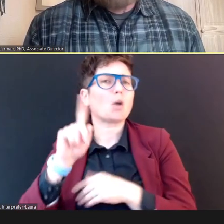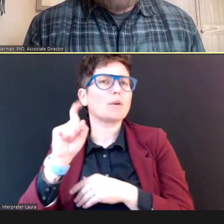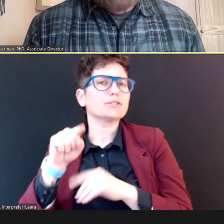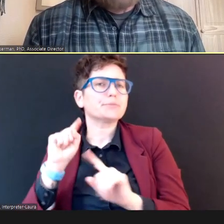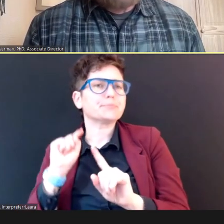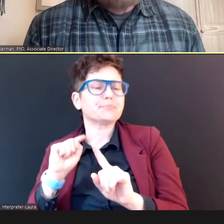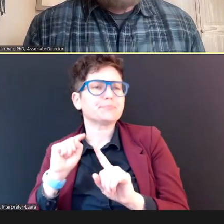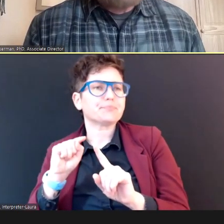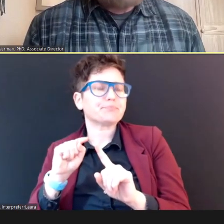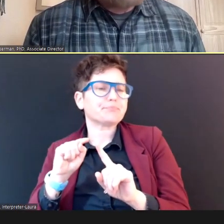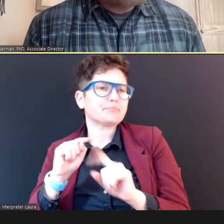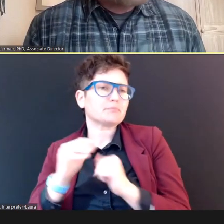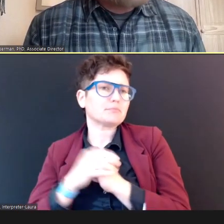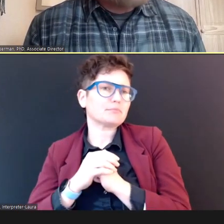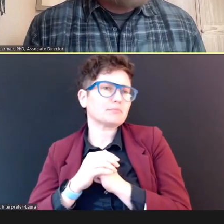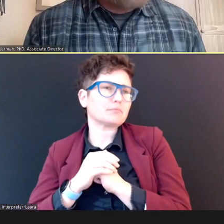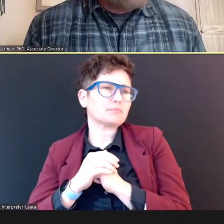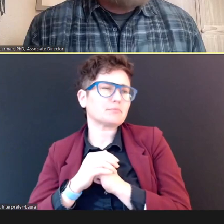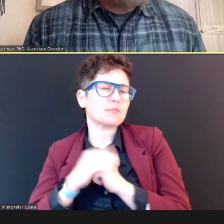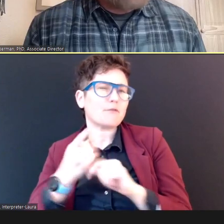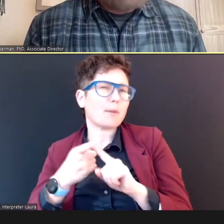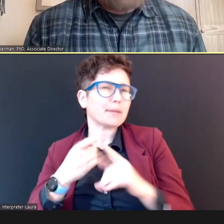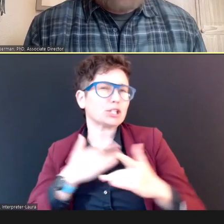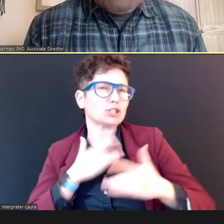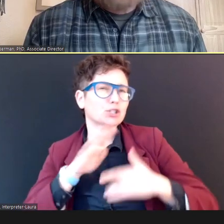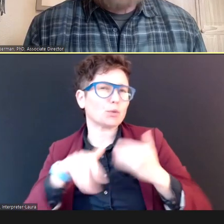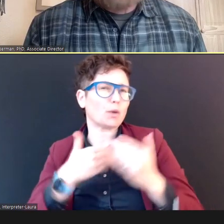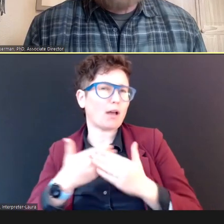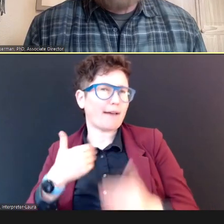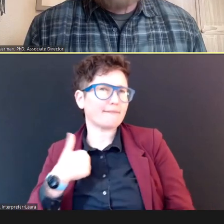share and that has to do with the costs.